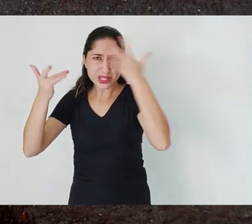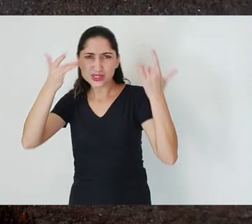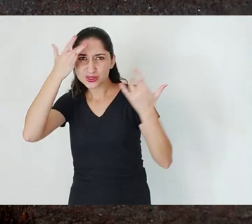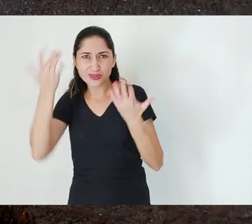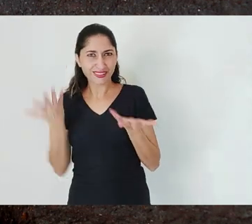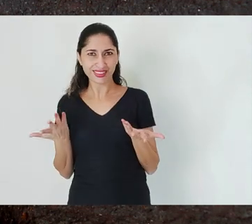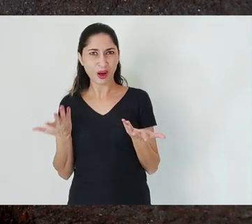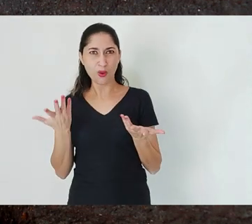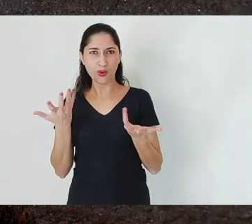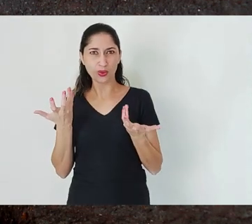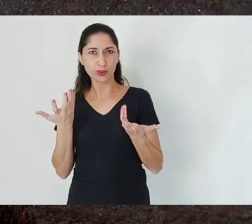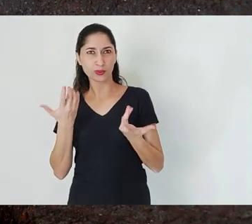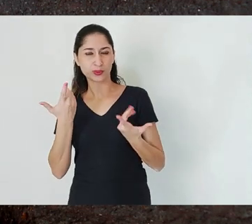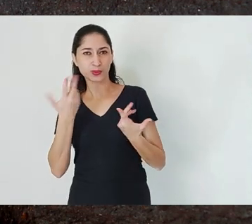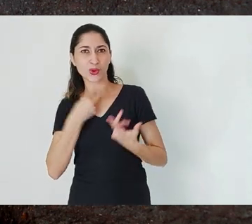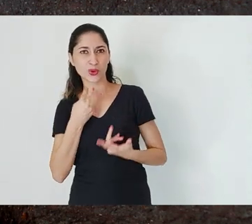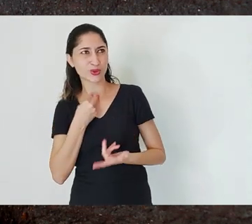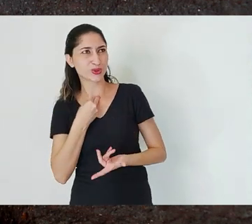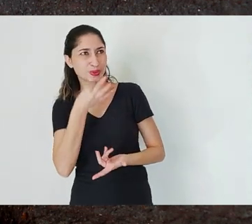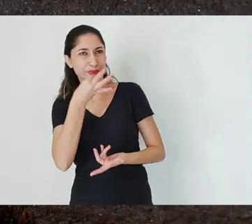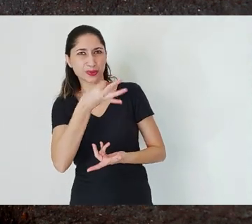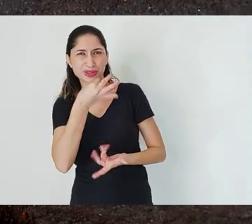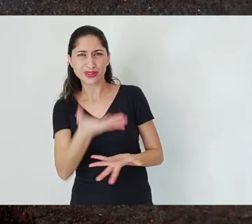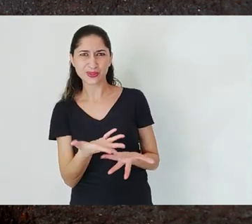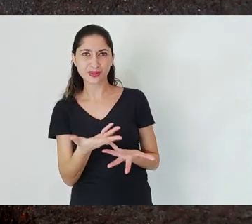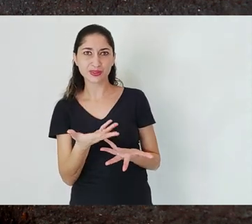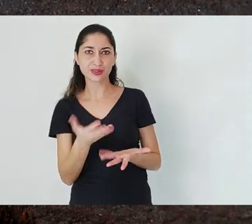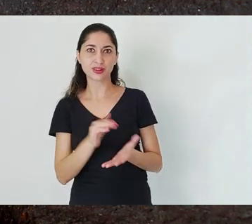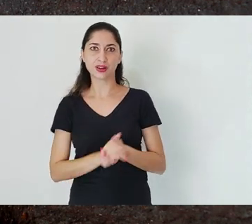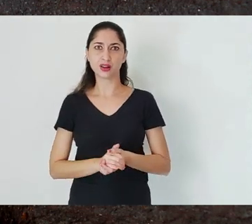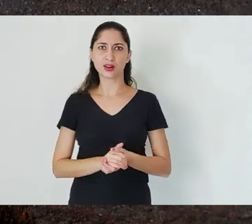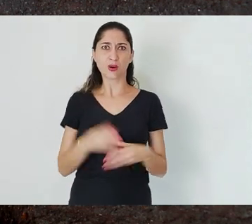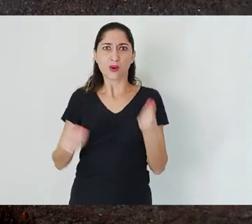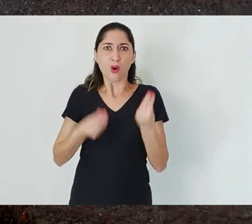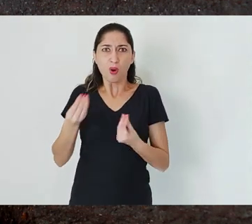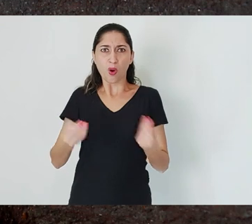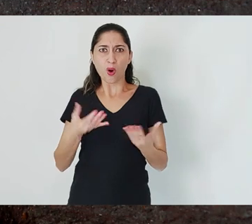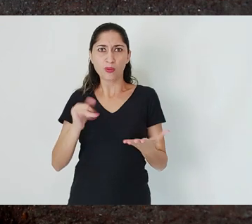Then I said: "but what would be the legitimacy of a plan imposed upon Vale with